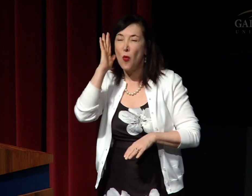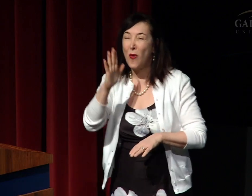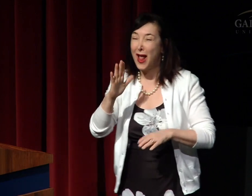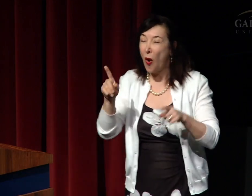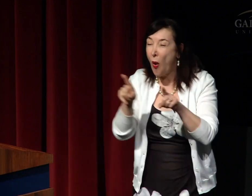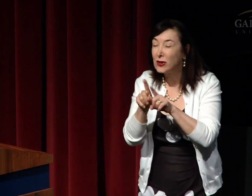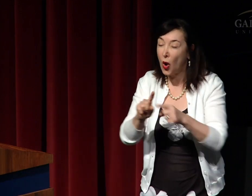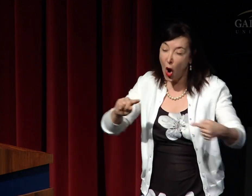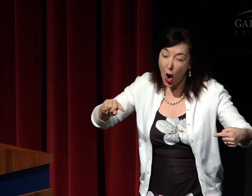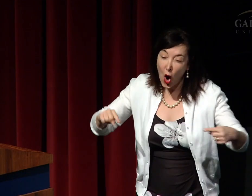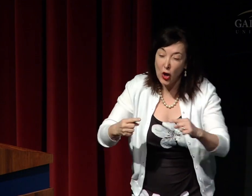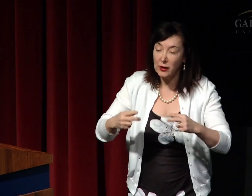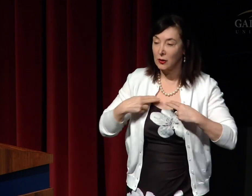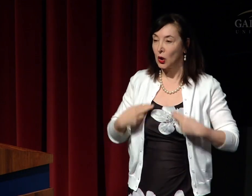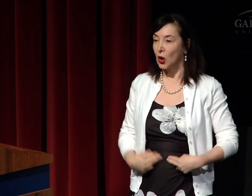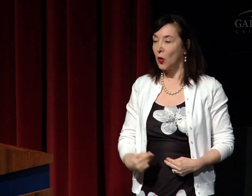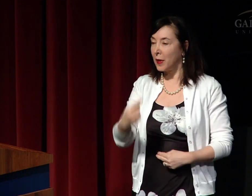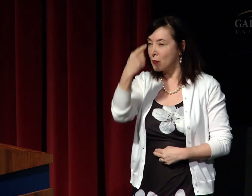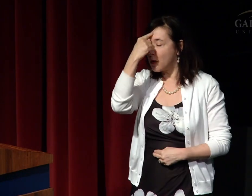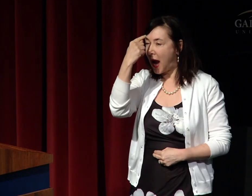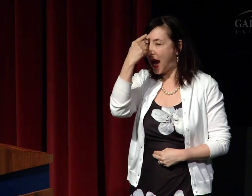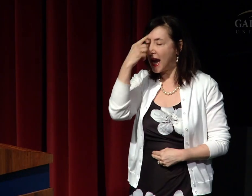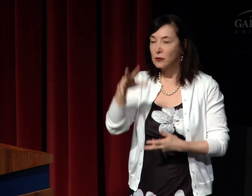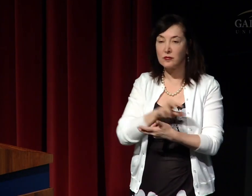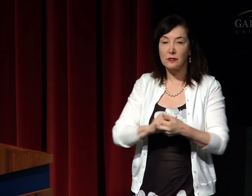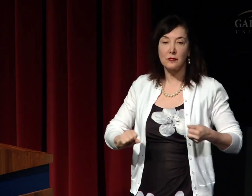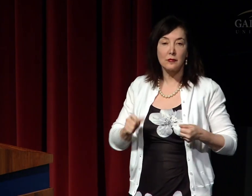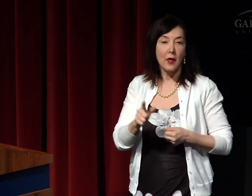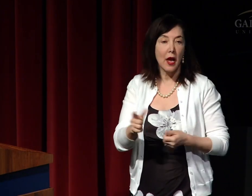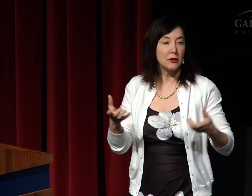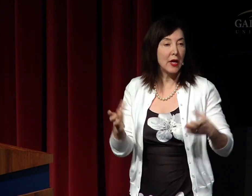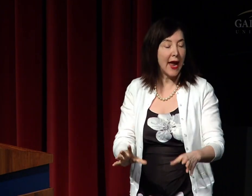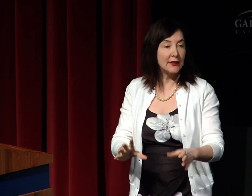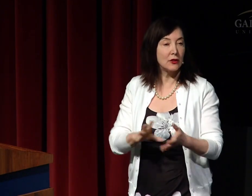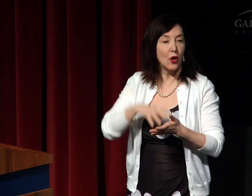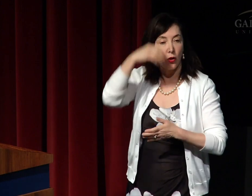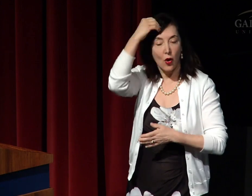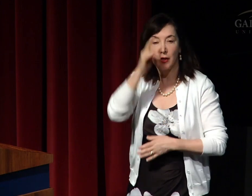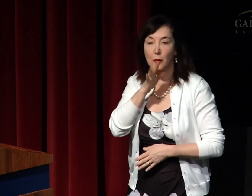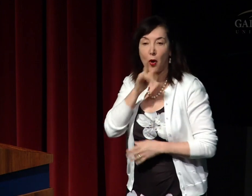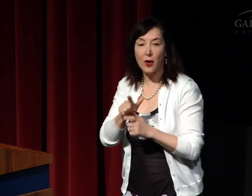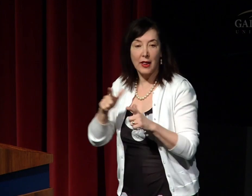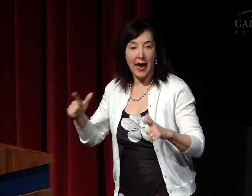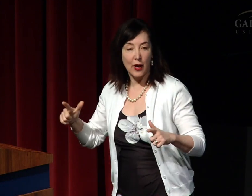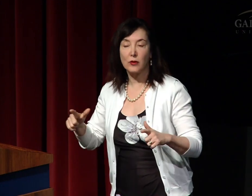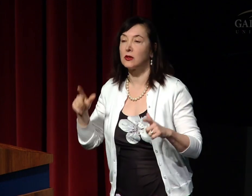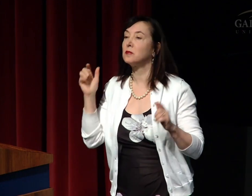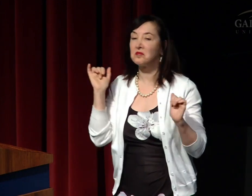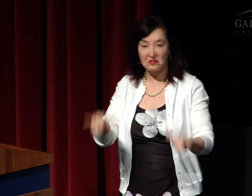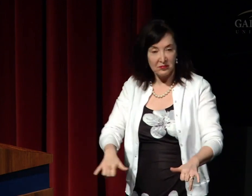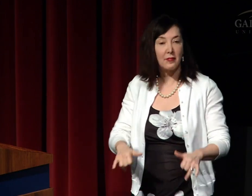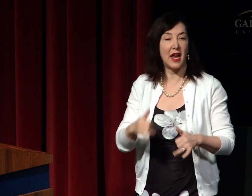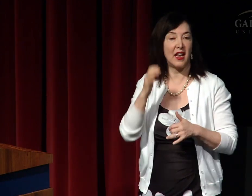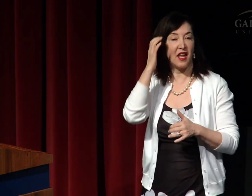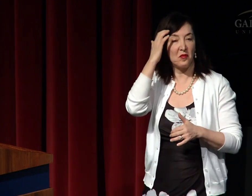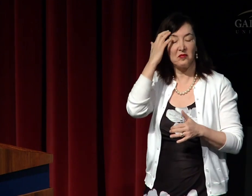in fact it will even hurt the human brain and destroy their chances of ever learning spoken language.